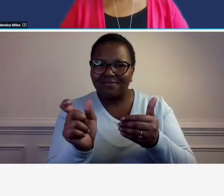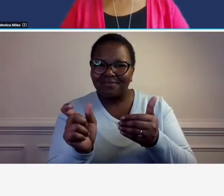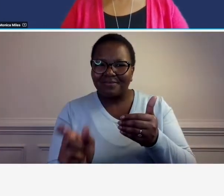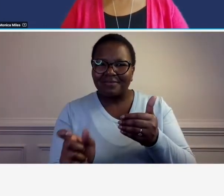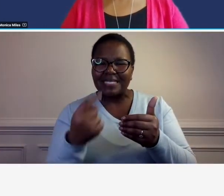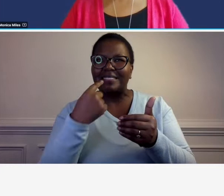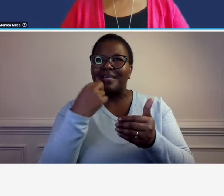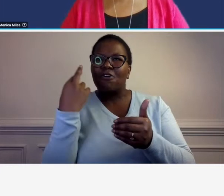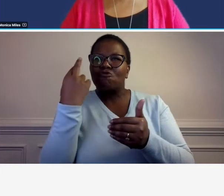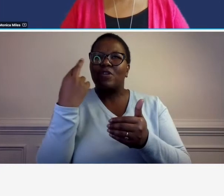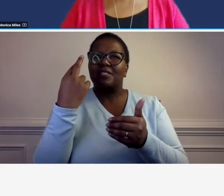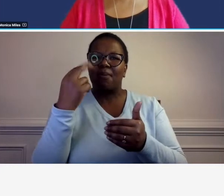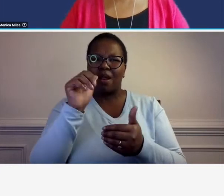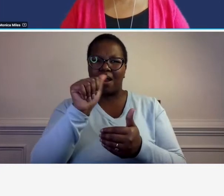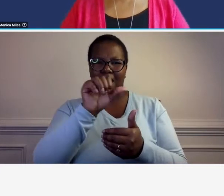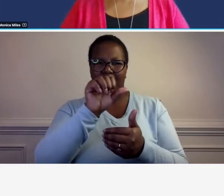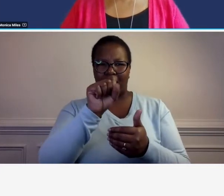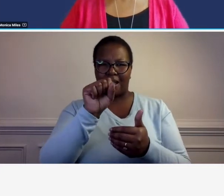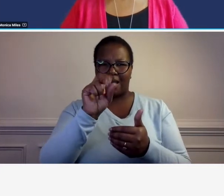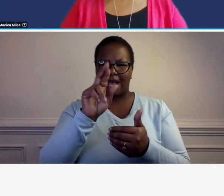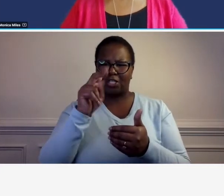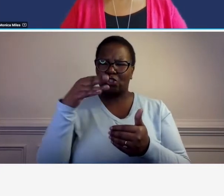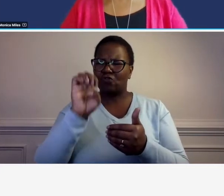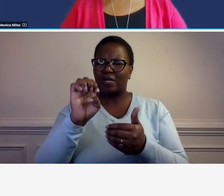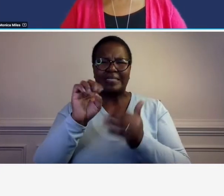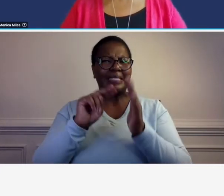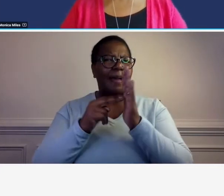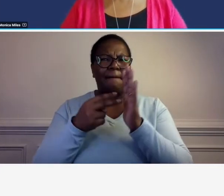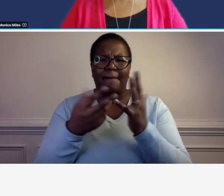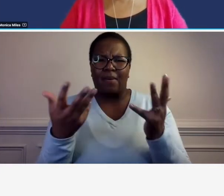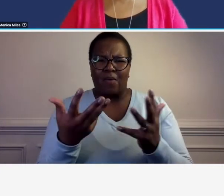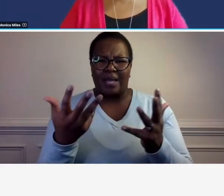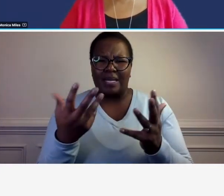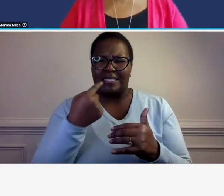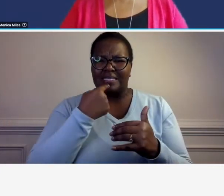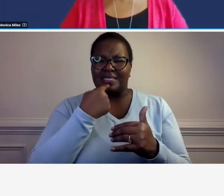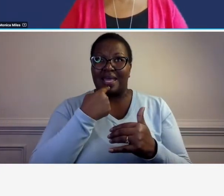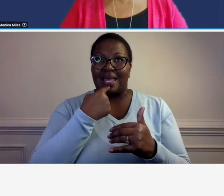so with your accounting system reasonable assurance means high but not absolute so nobody is